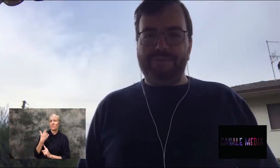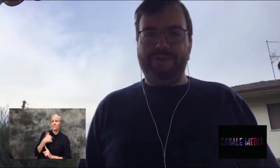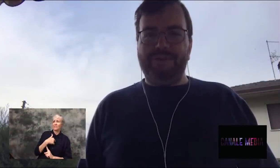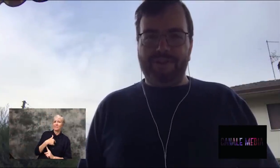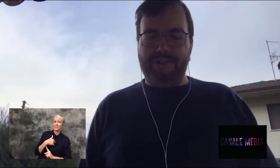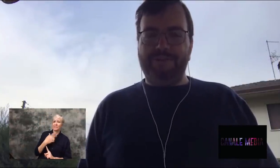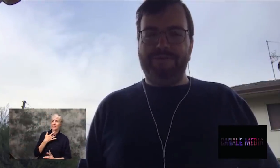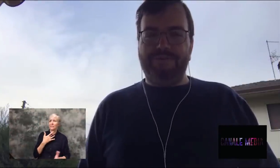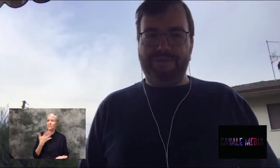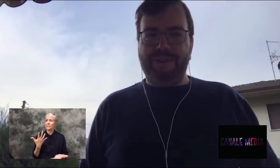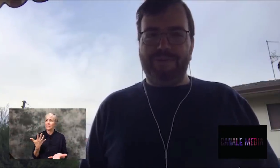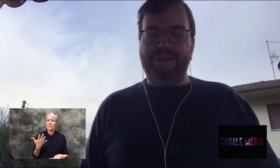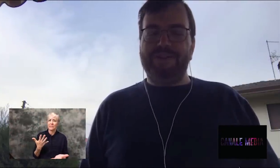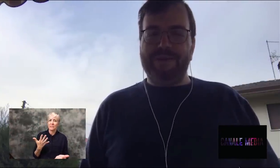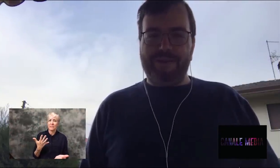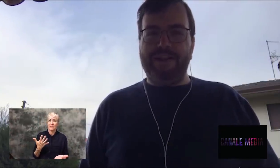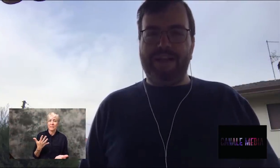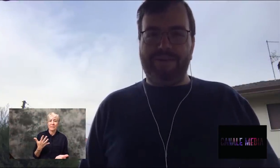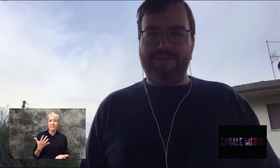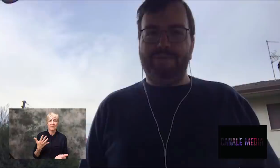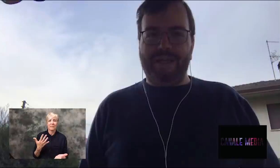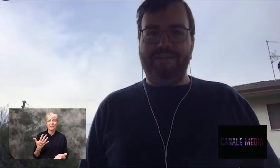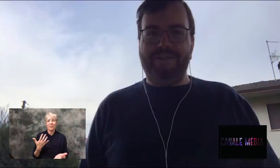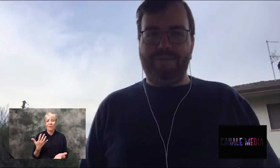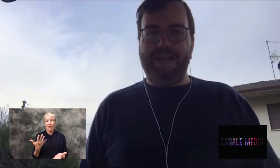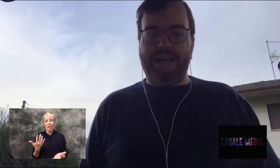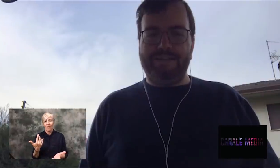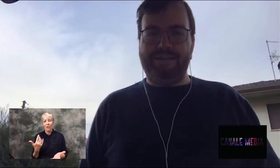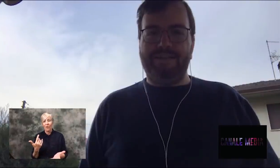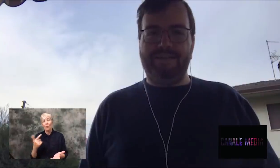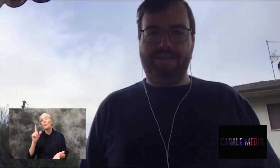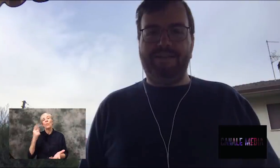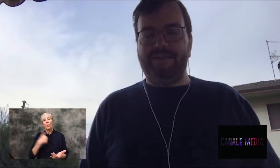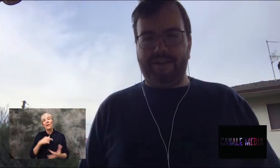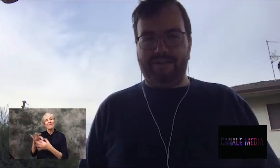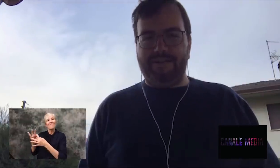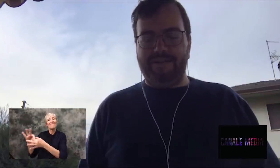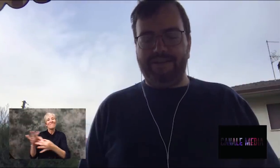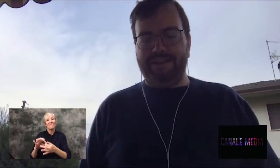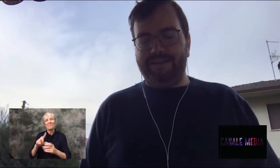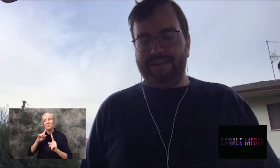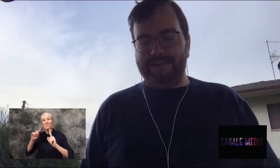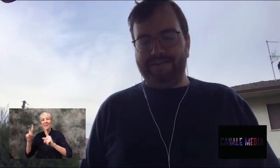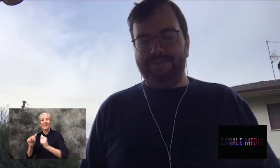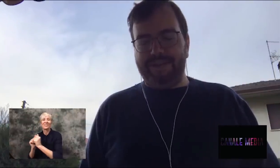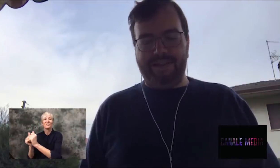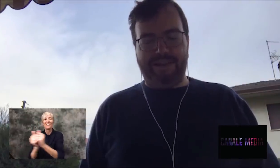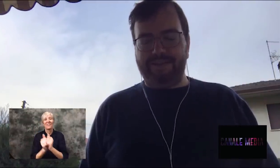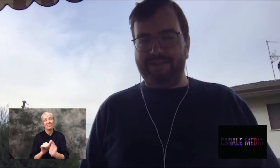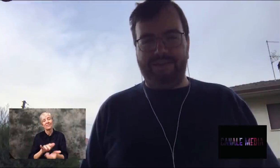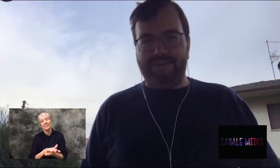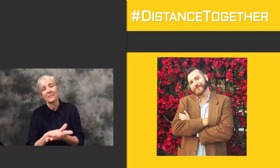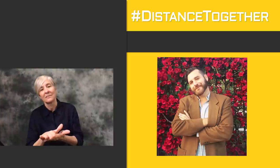comes to shove, you know where the chips are down, we can react all together and that's very nice to see.